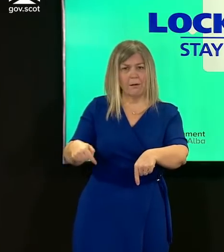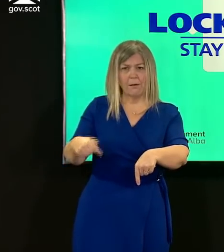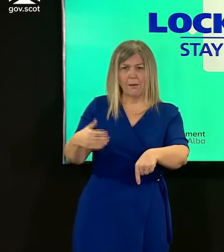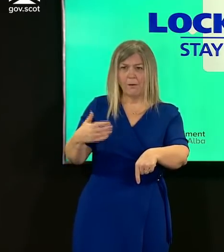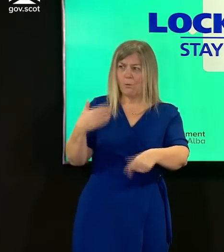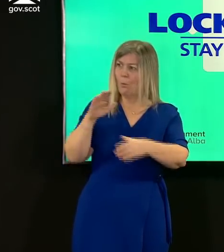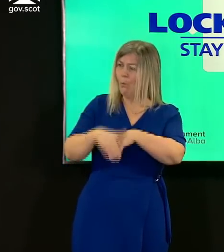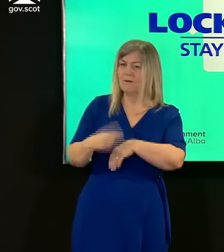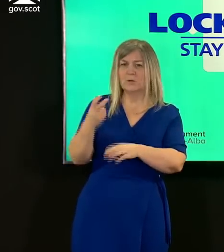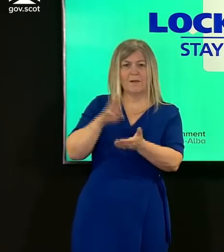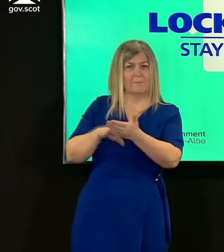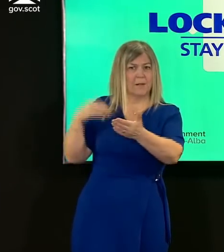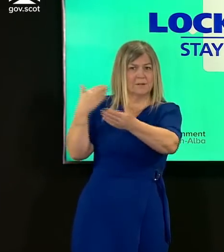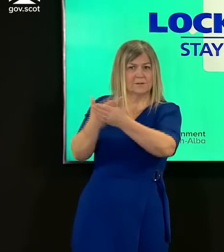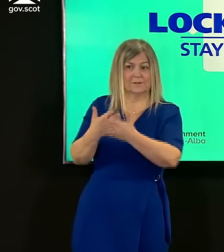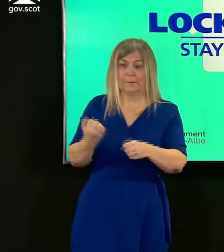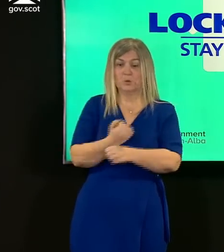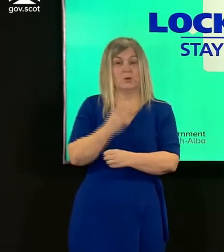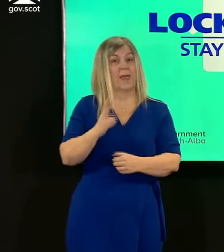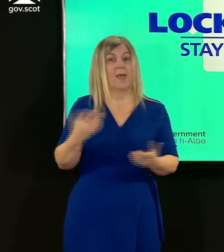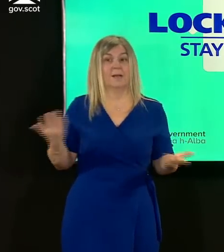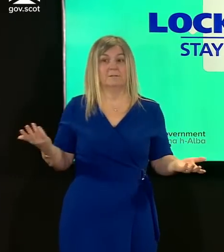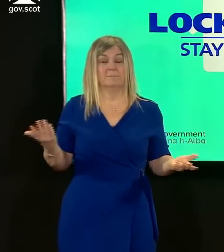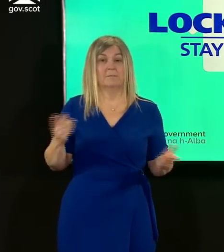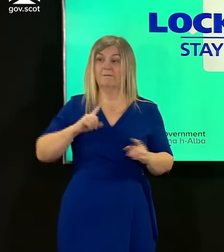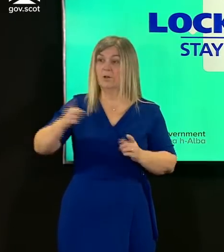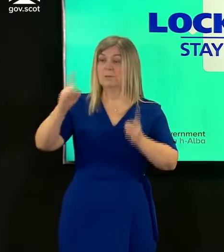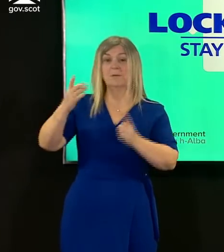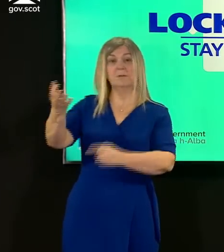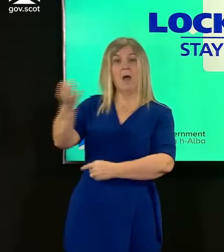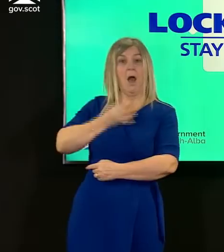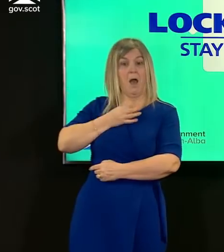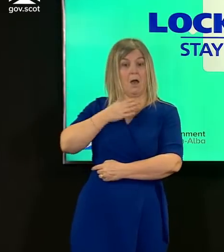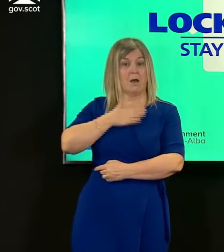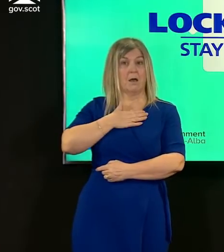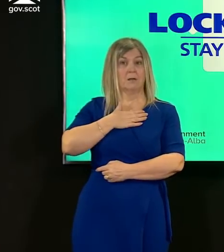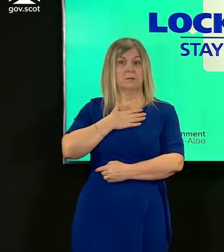and i'm doing it again today first minister asked me to do it i'm the health secretary it's a Covid